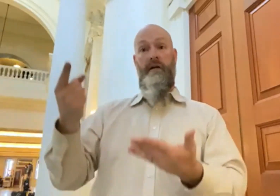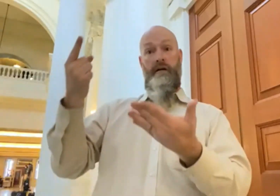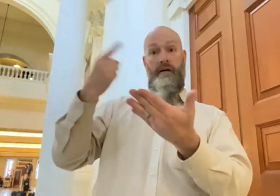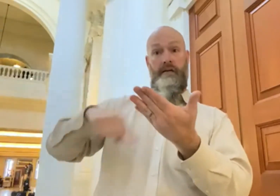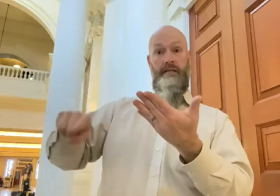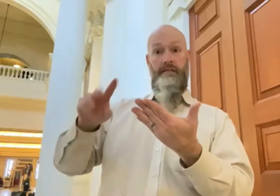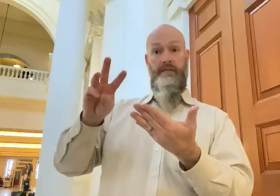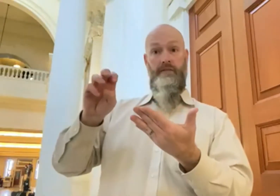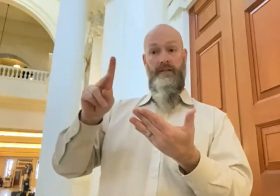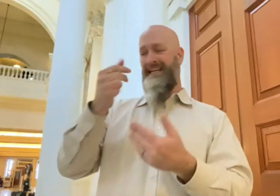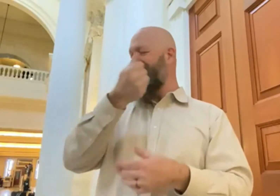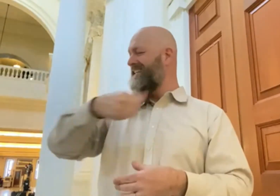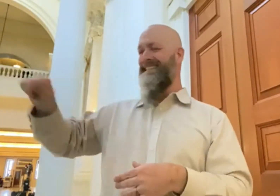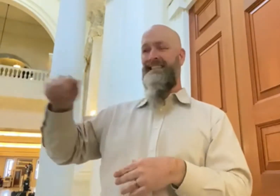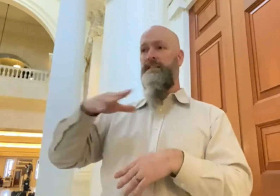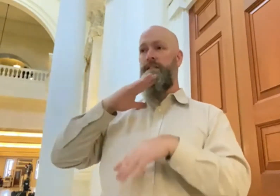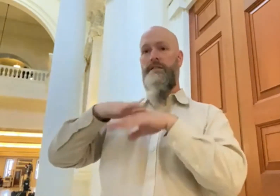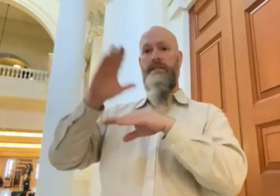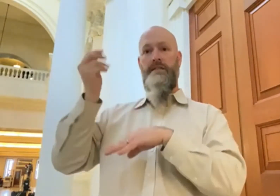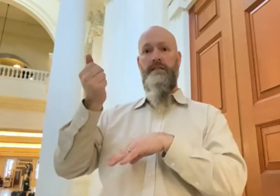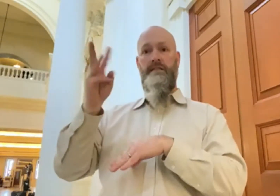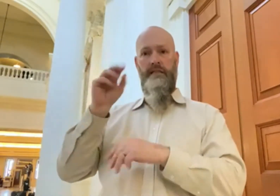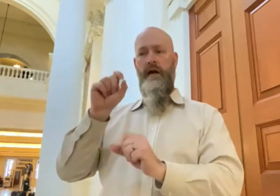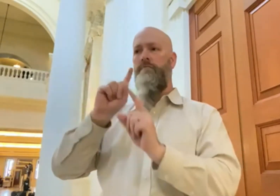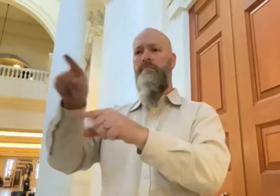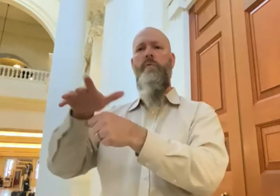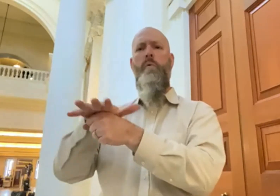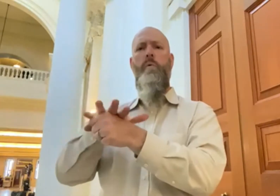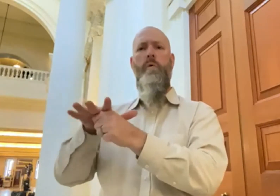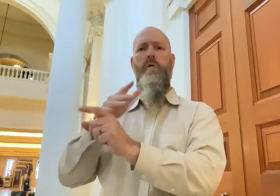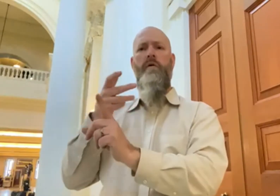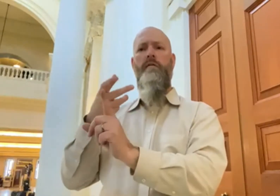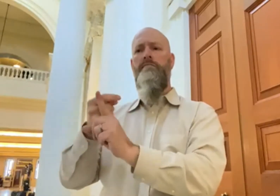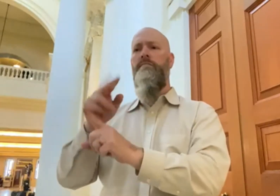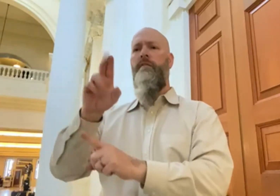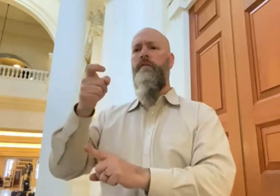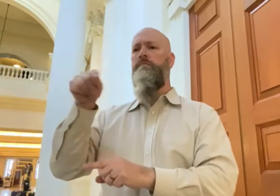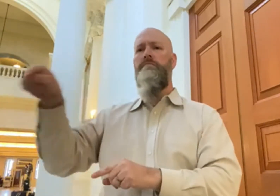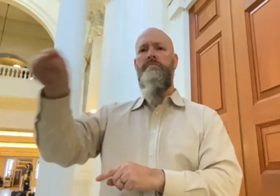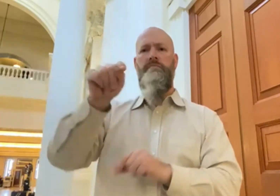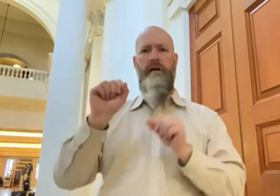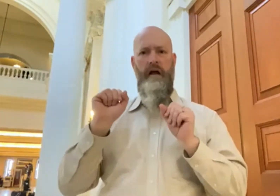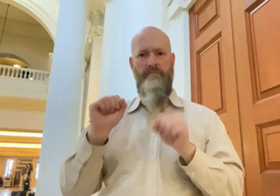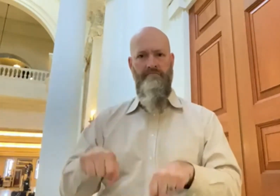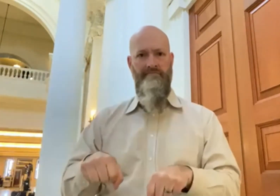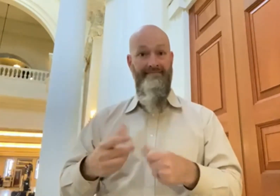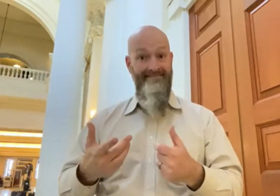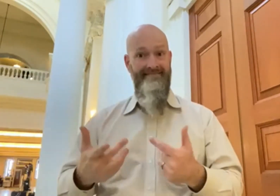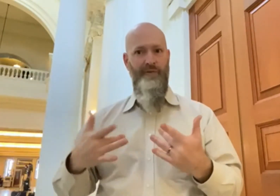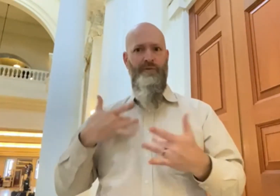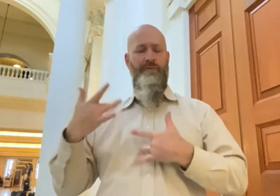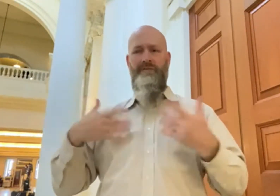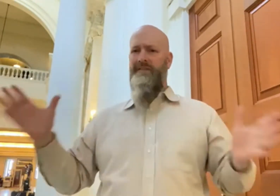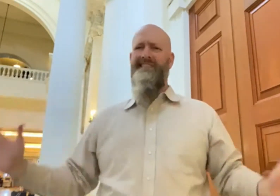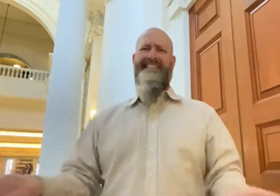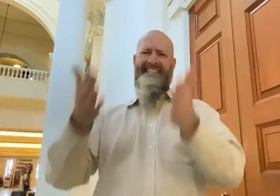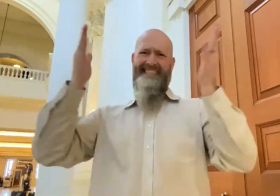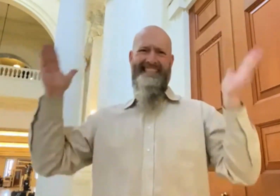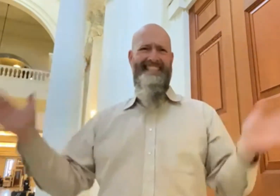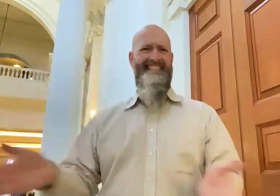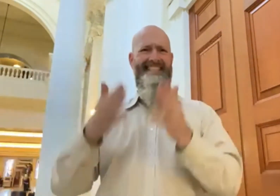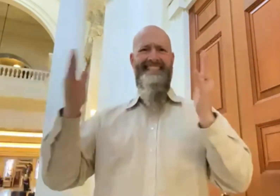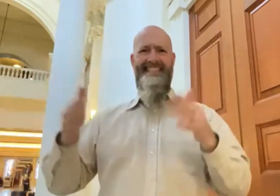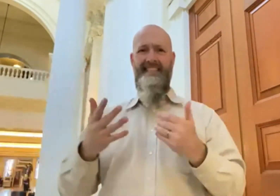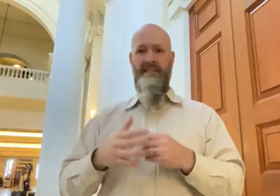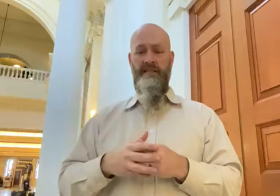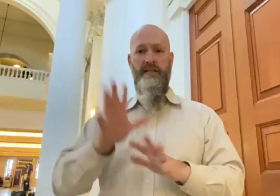Next week, Marylanders age 16 and older will be eligible for a vaccine from all providers.